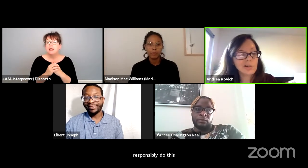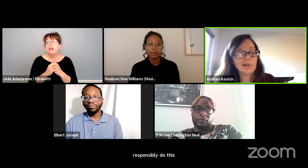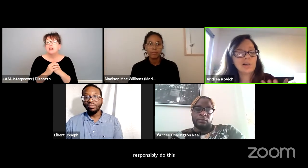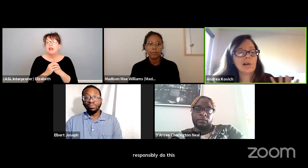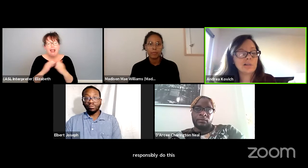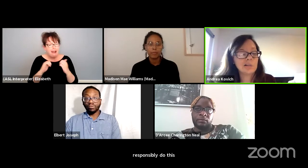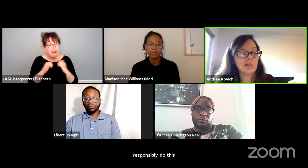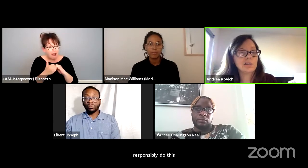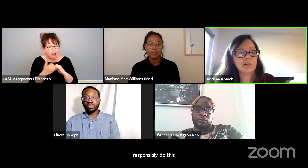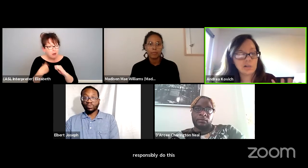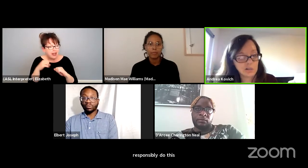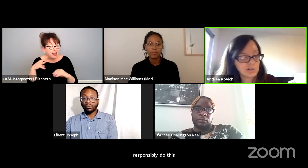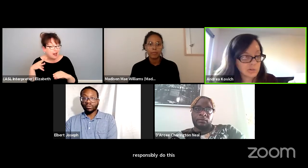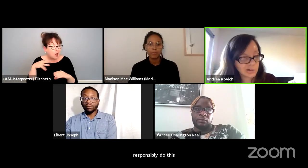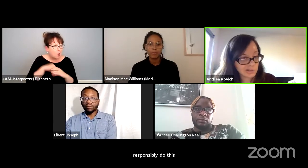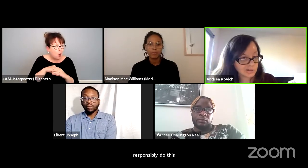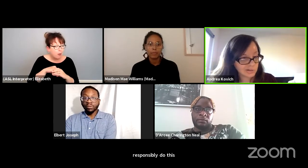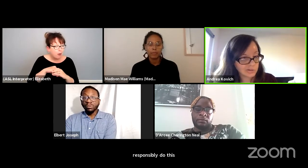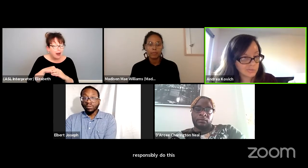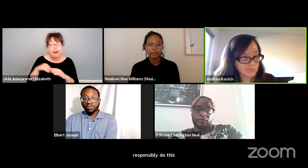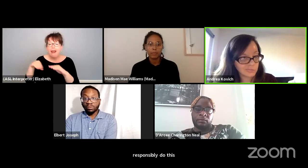to incorporate access into work to